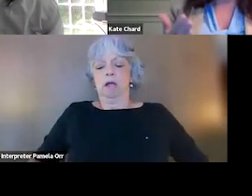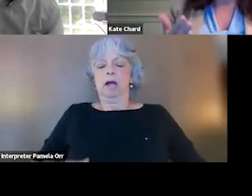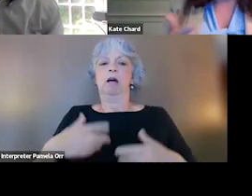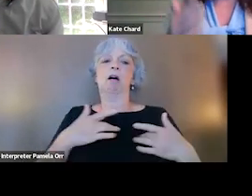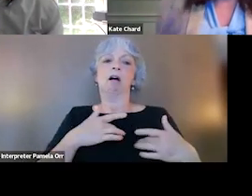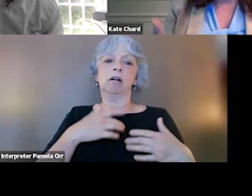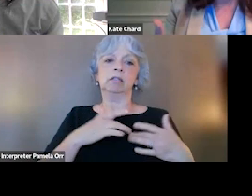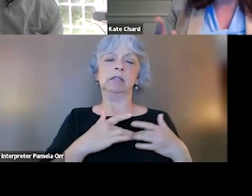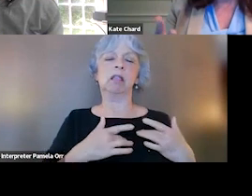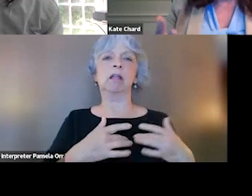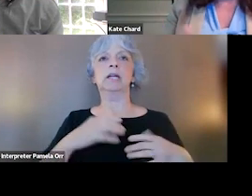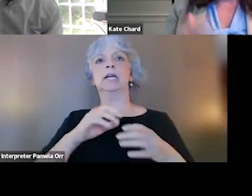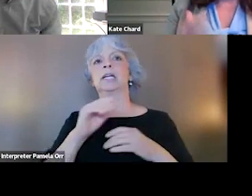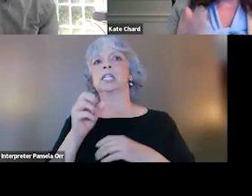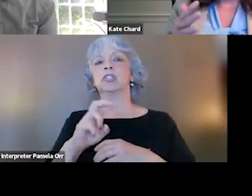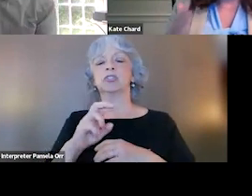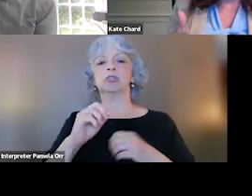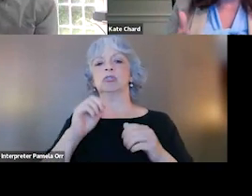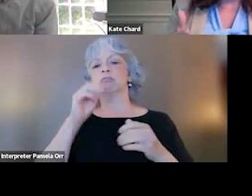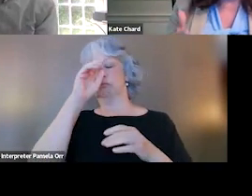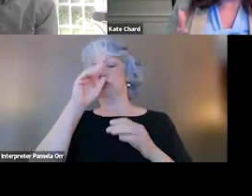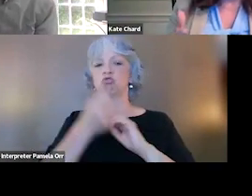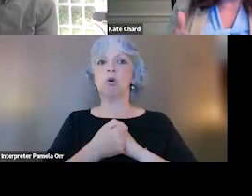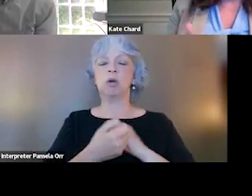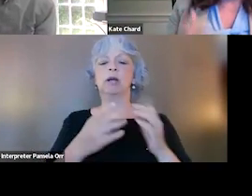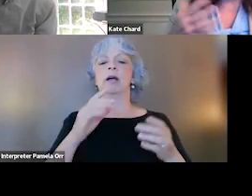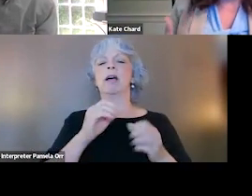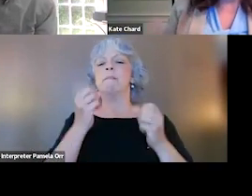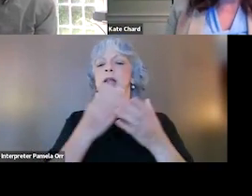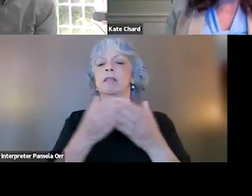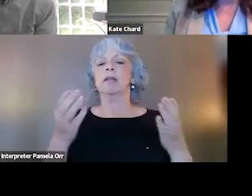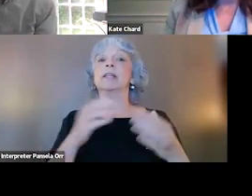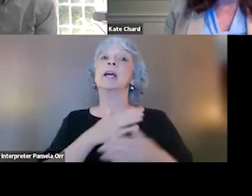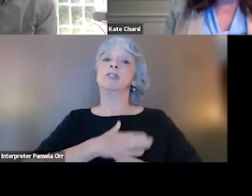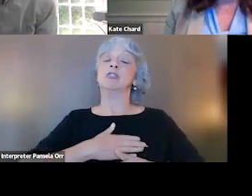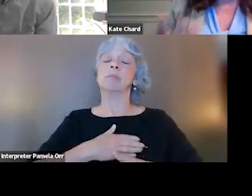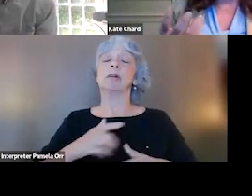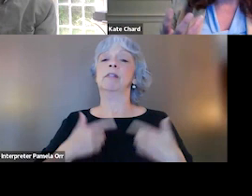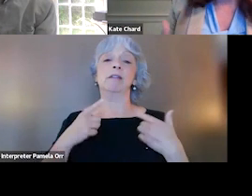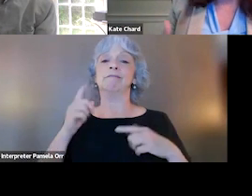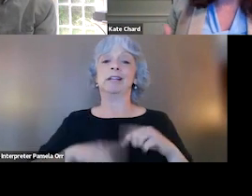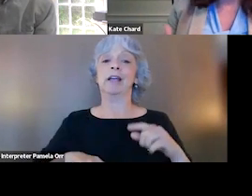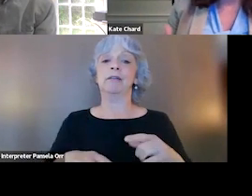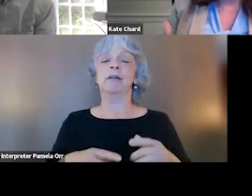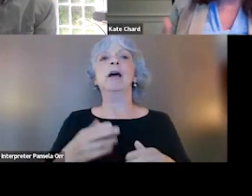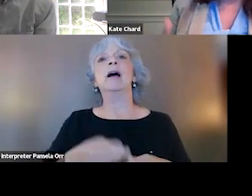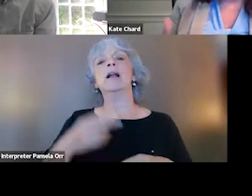cancer, stroke, on and on and on, and enjoyment of life. And we see a much higher suicide rate in individuals